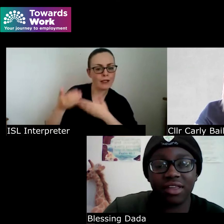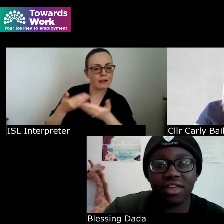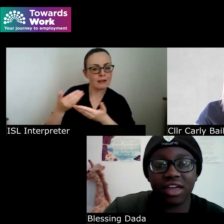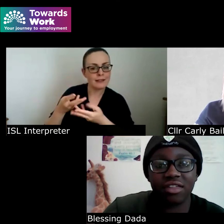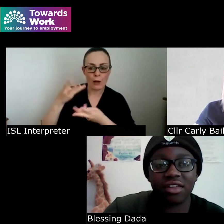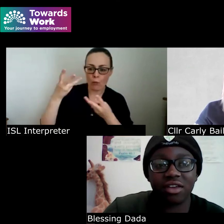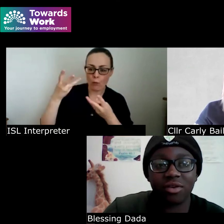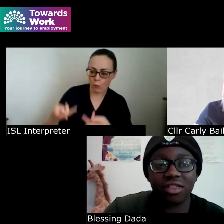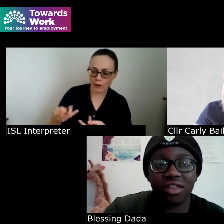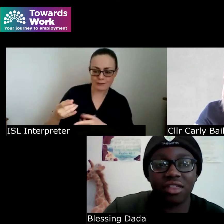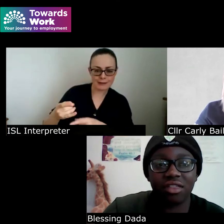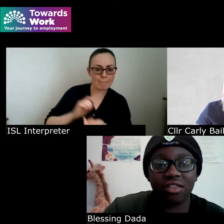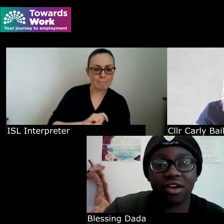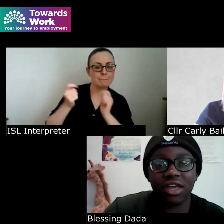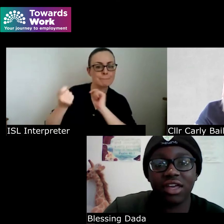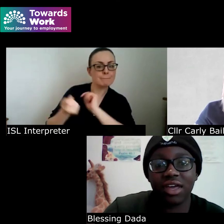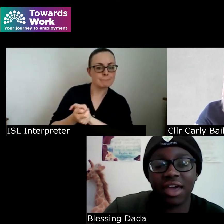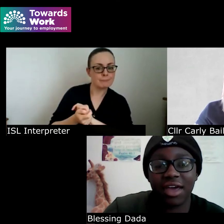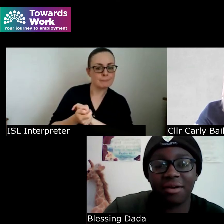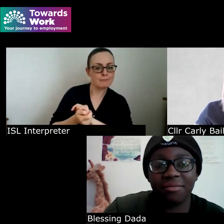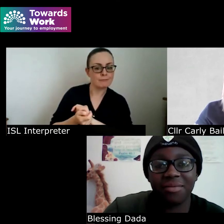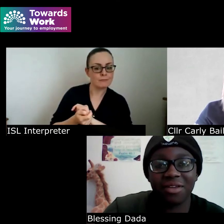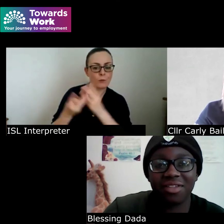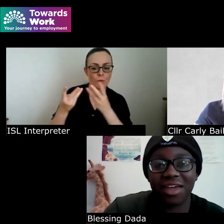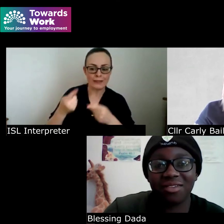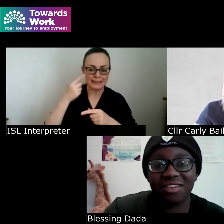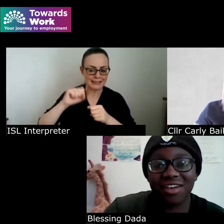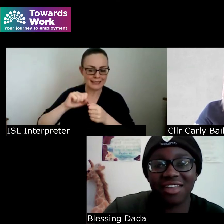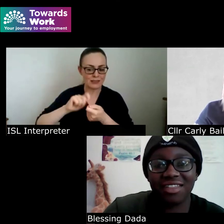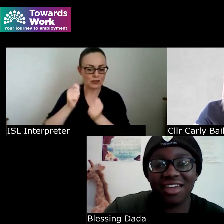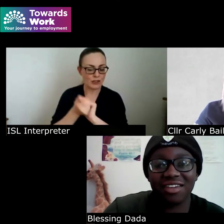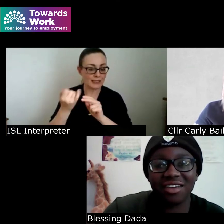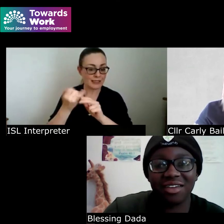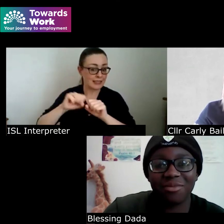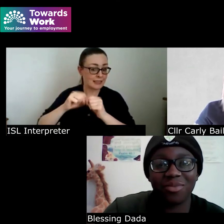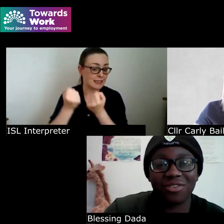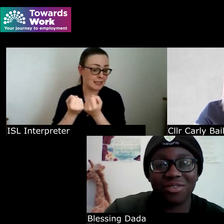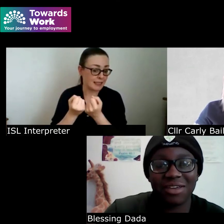the change that they want to see in society and so that was the greatest teaching moment for me